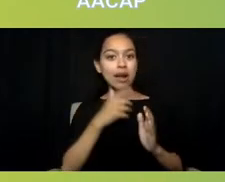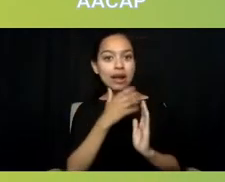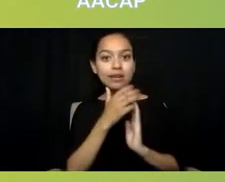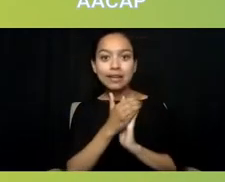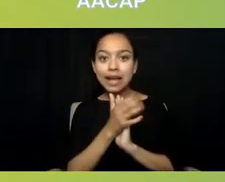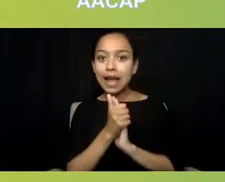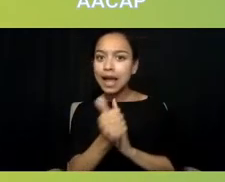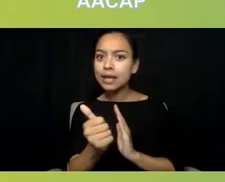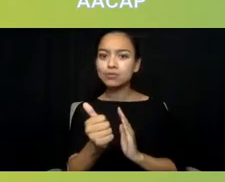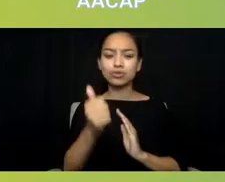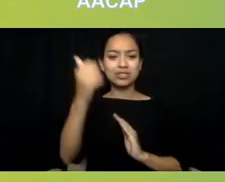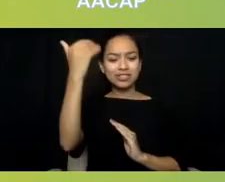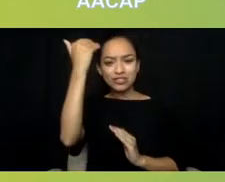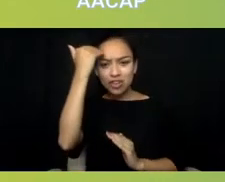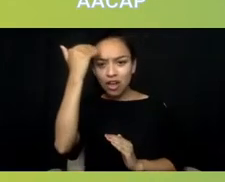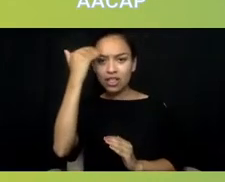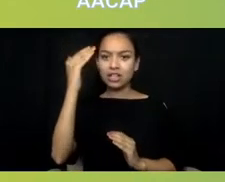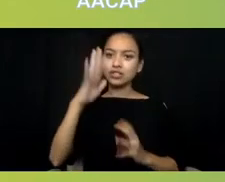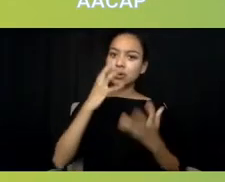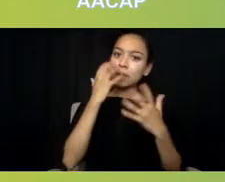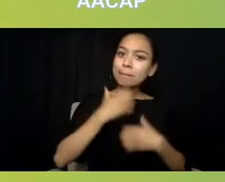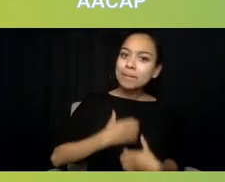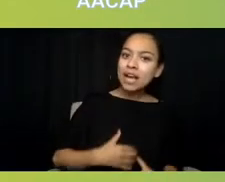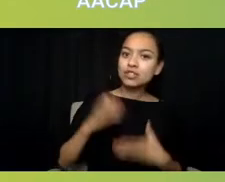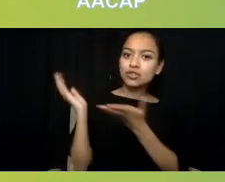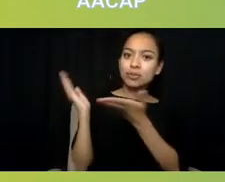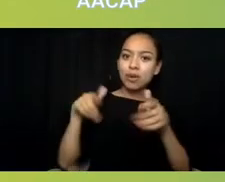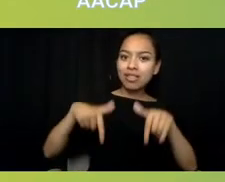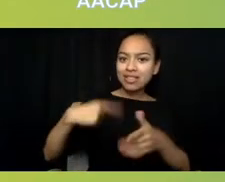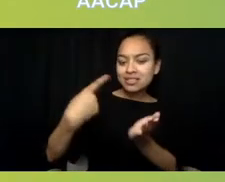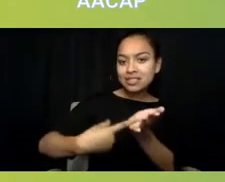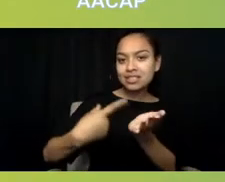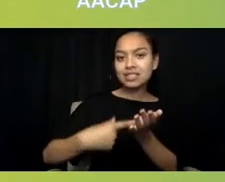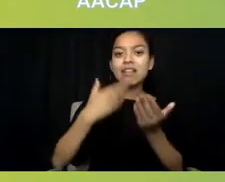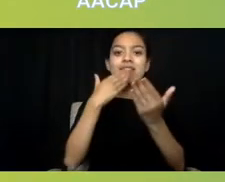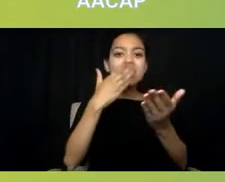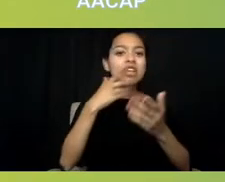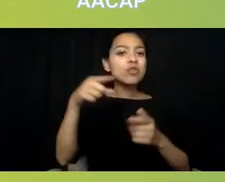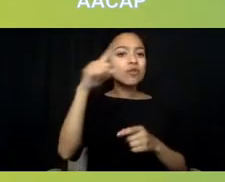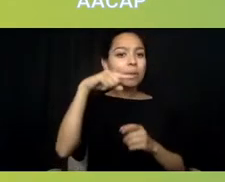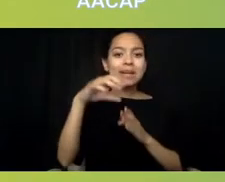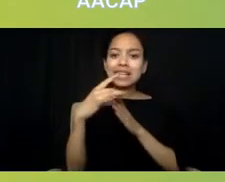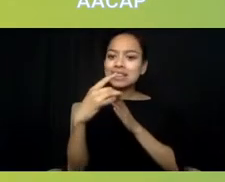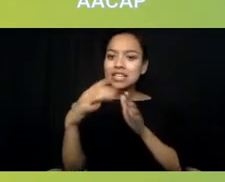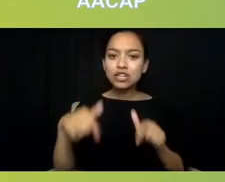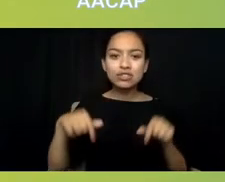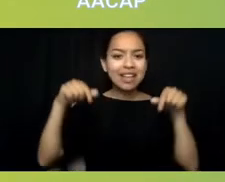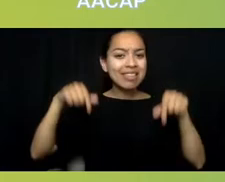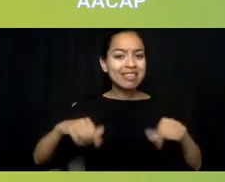I thank you for being champions of equity and leaders in this movement. I know this is only the beginning of our work together